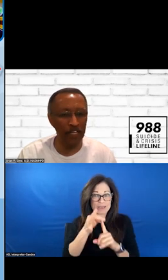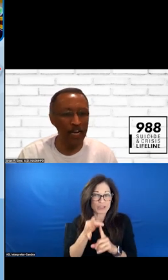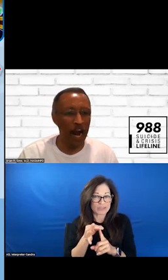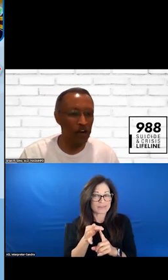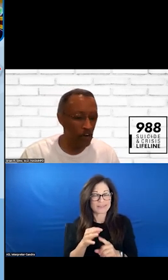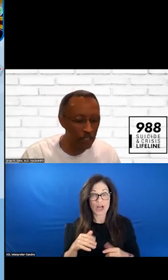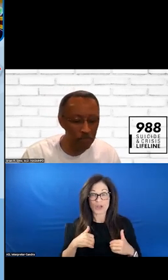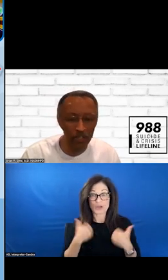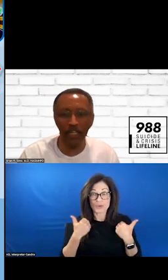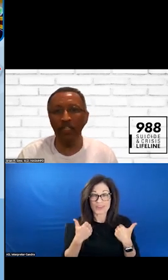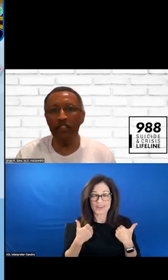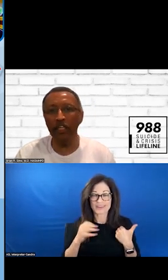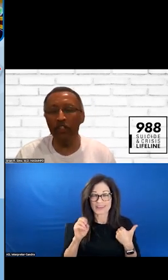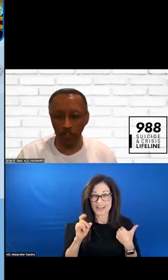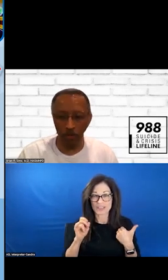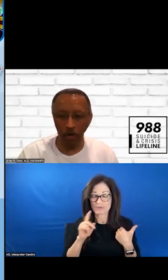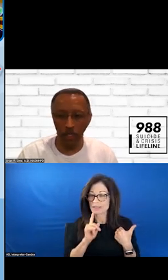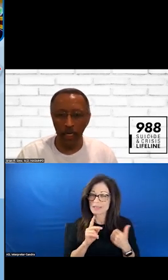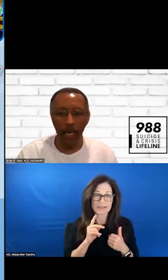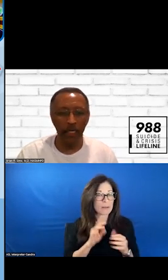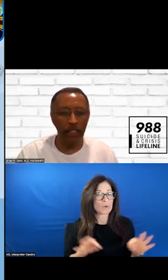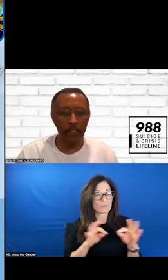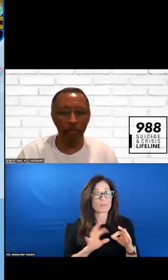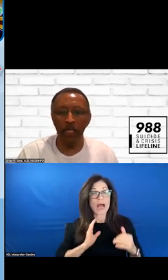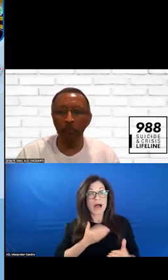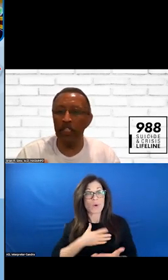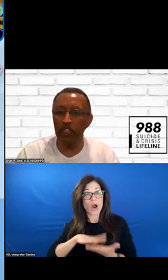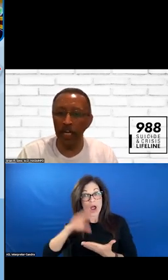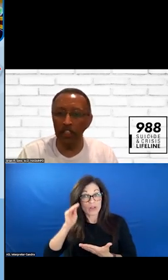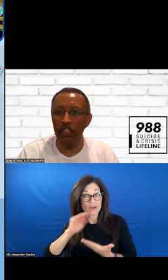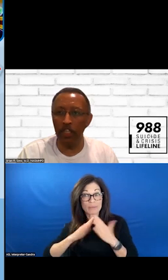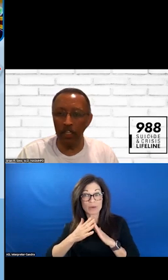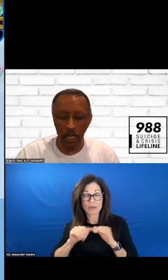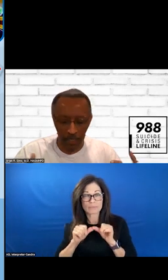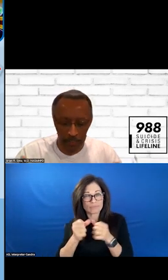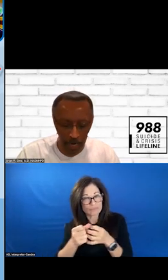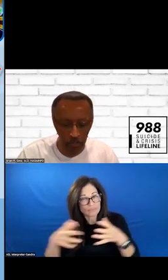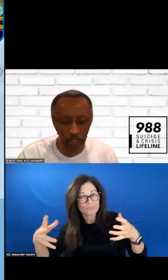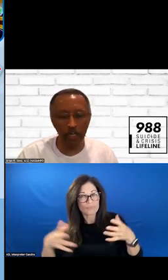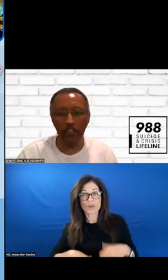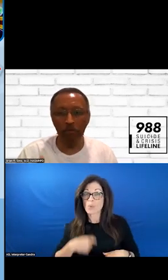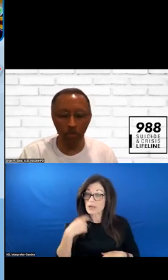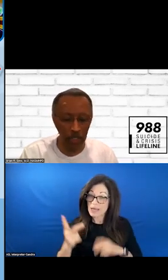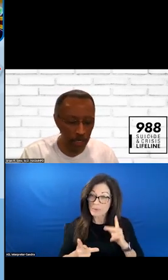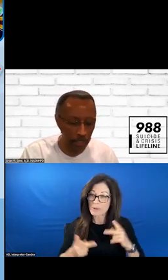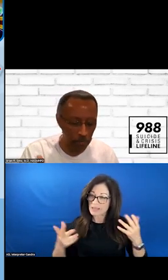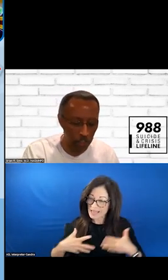THE LEARNING COMMUNITY CONTINUES TO GROW. LET'S GET OUT THERE AND COMMUNICATE AND